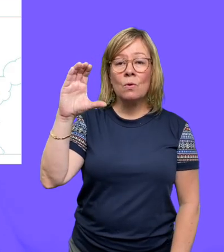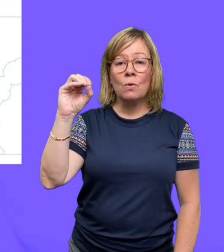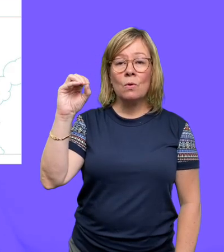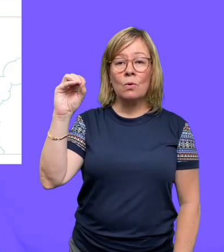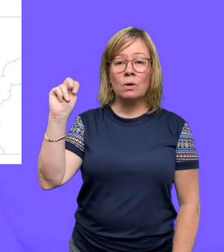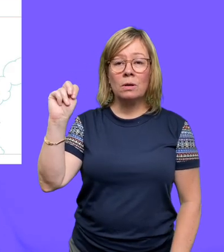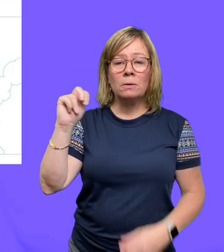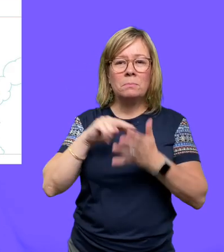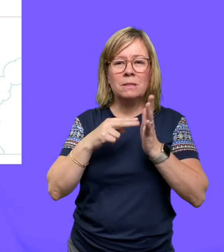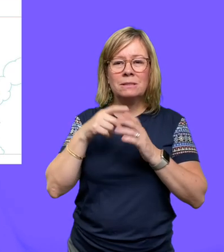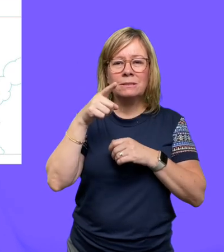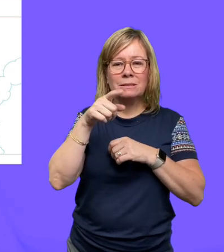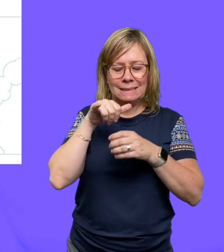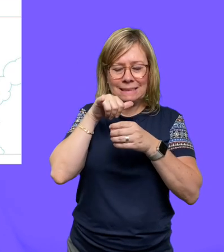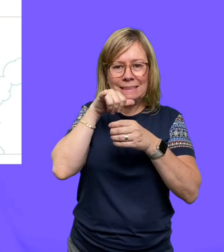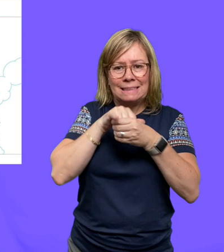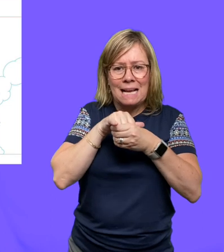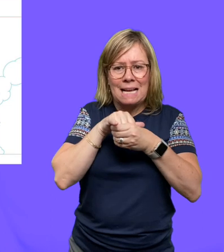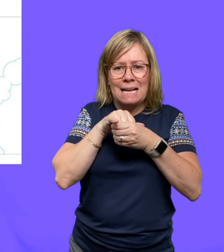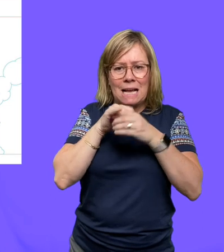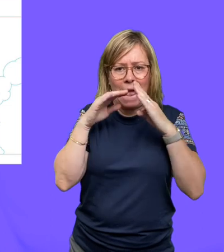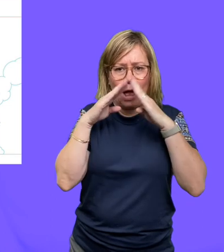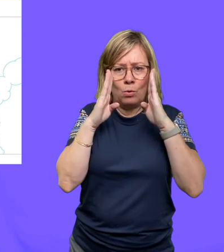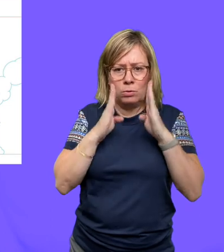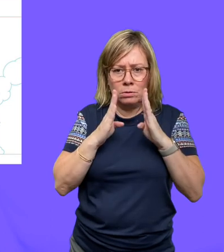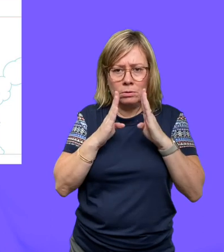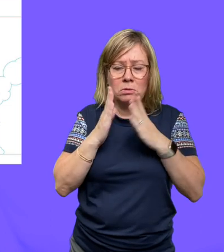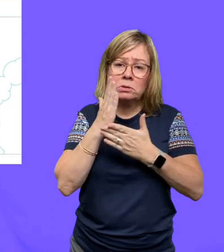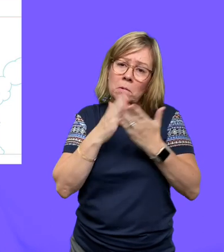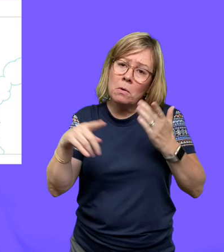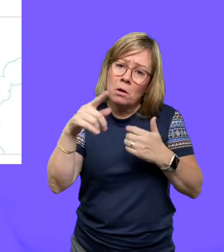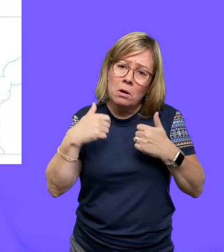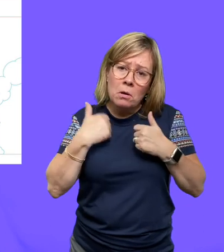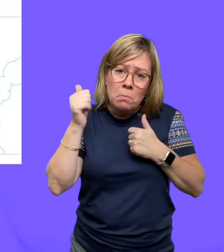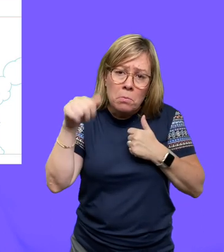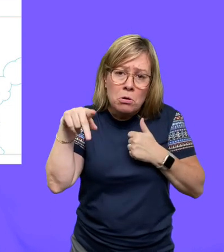Cocoon, which means to remain in your home. Some of you may live in a house or